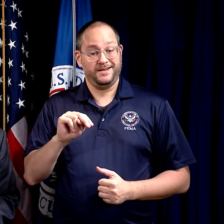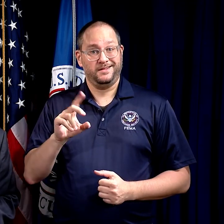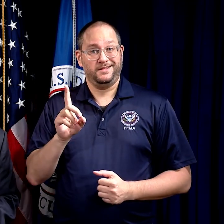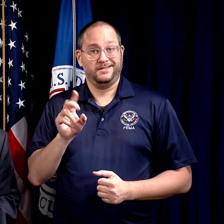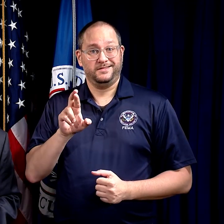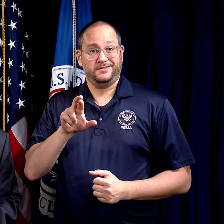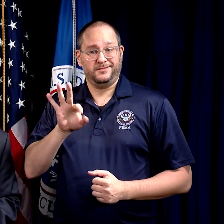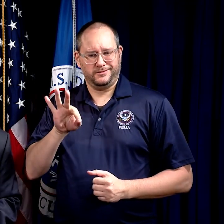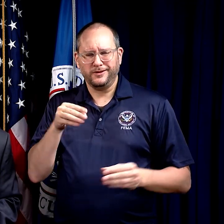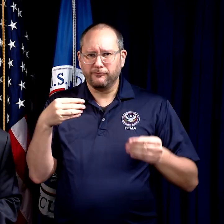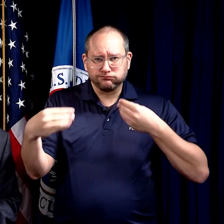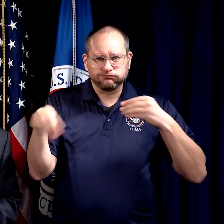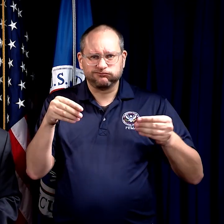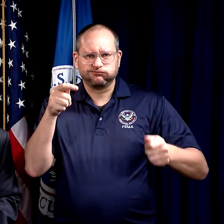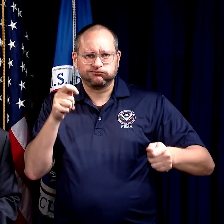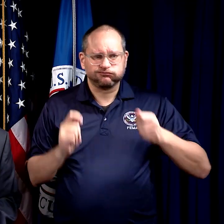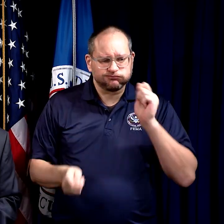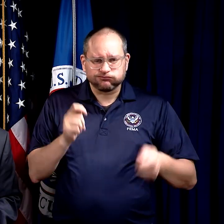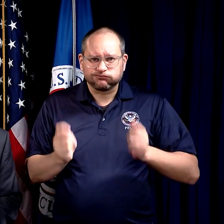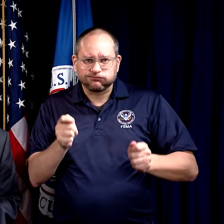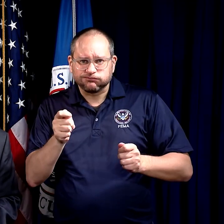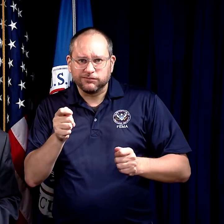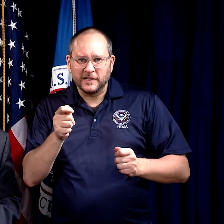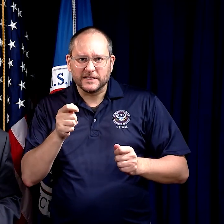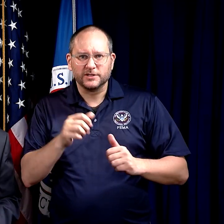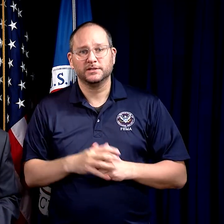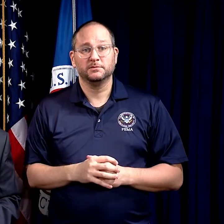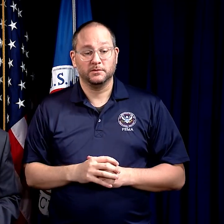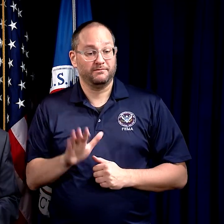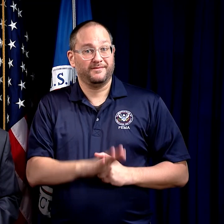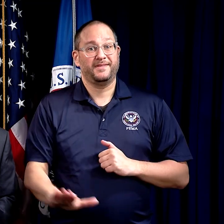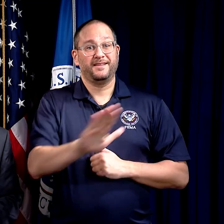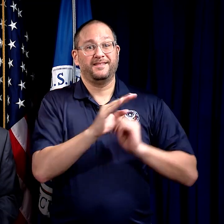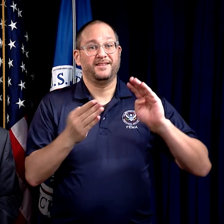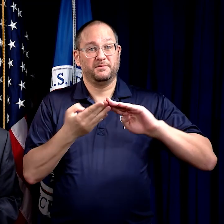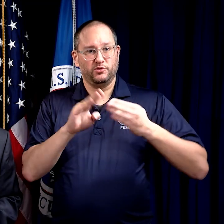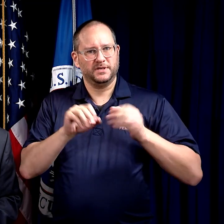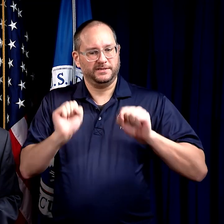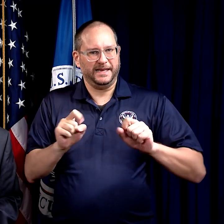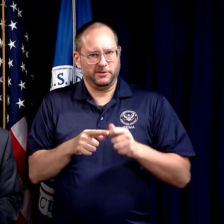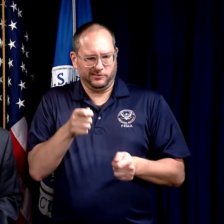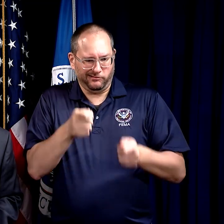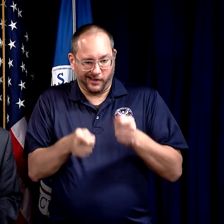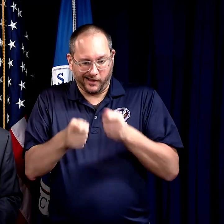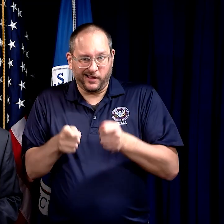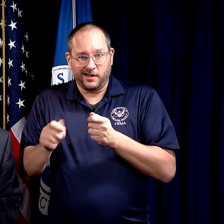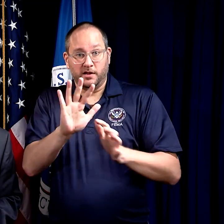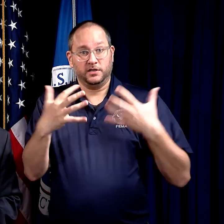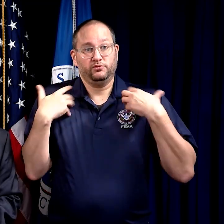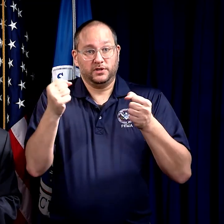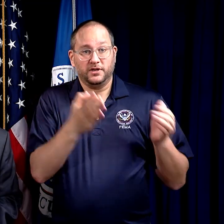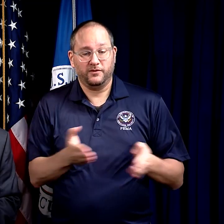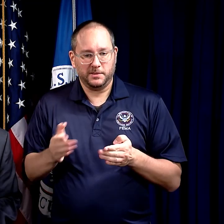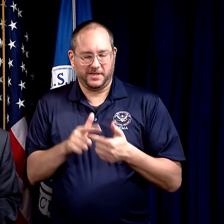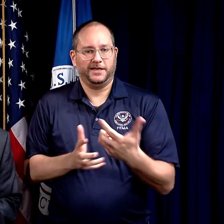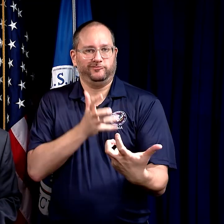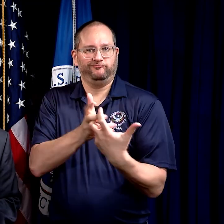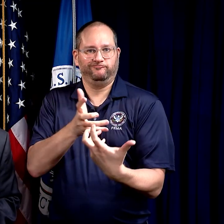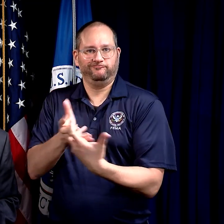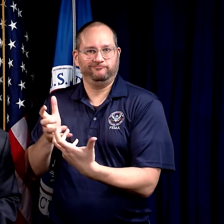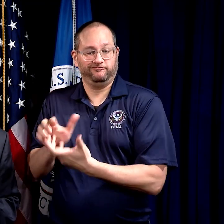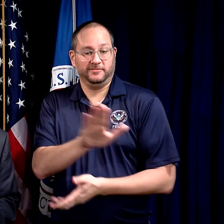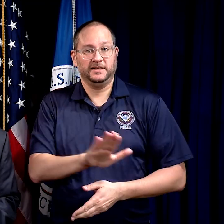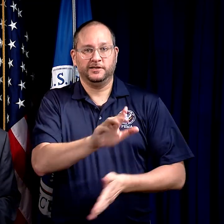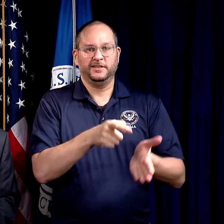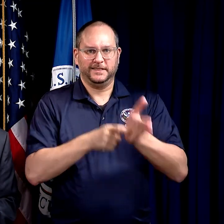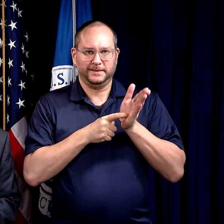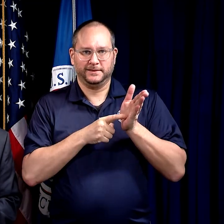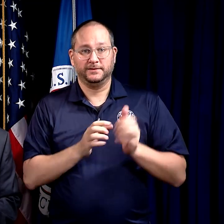As the NDRF is flexible and adjustable, the community is able to modify its recovery plan to fit their needs.